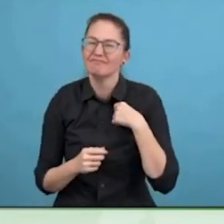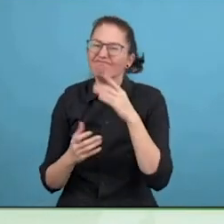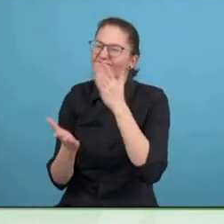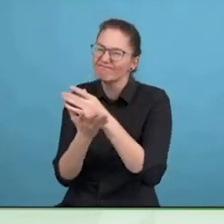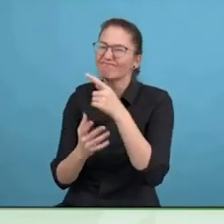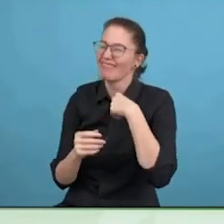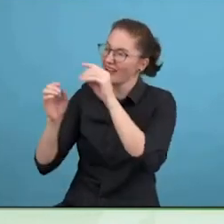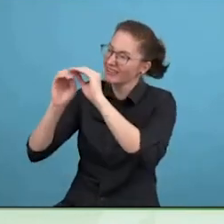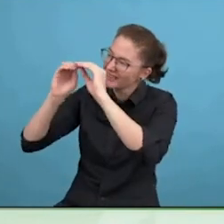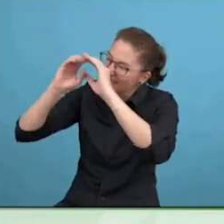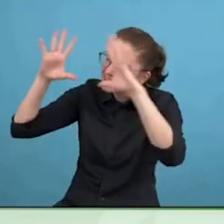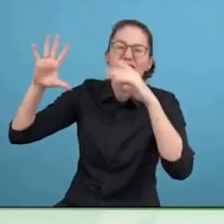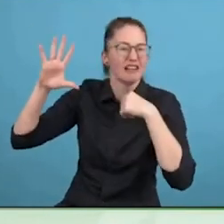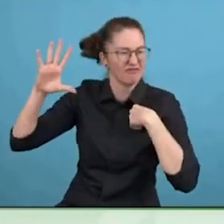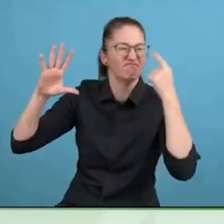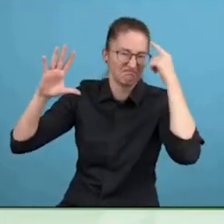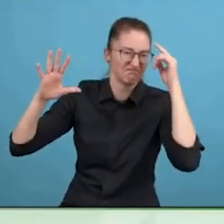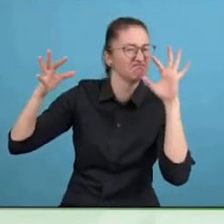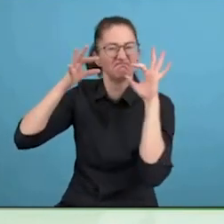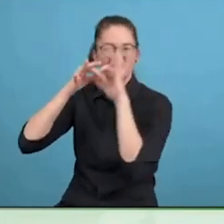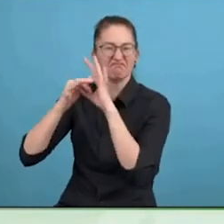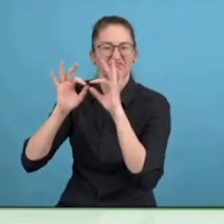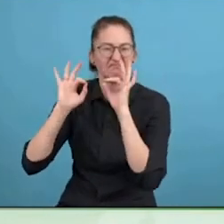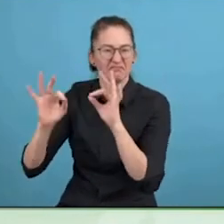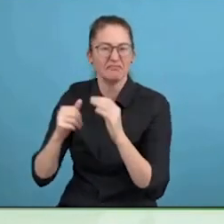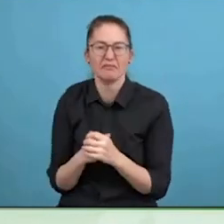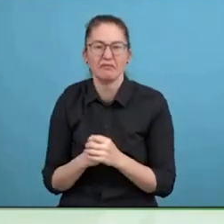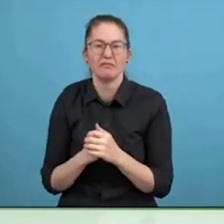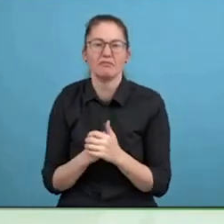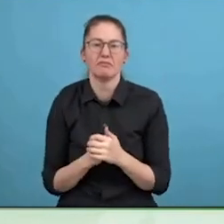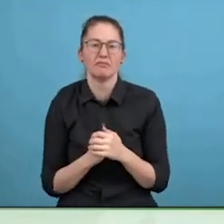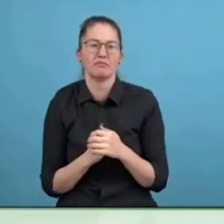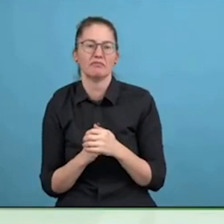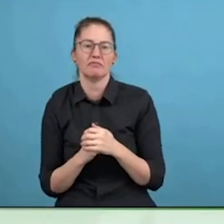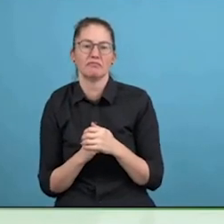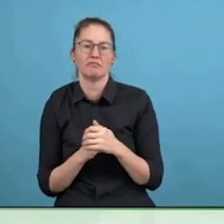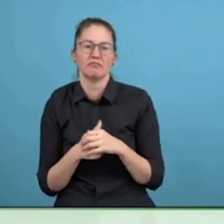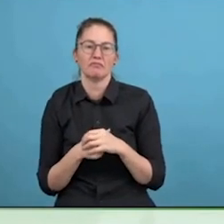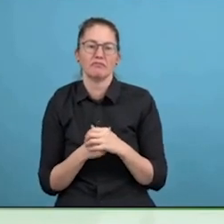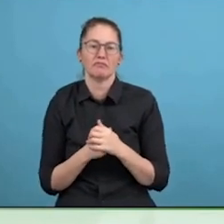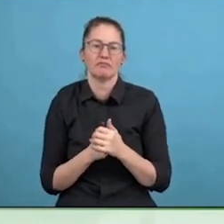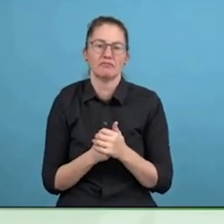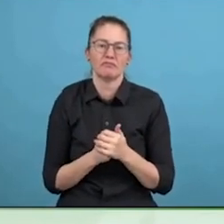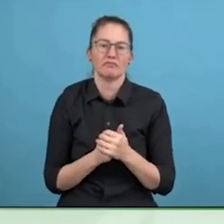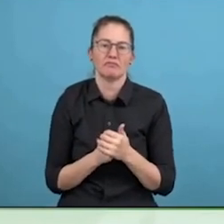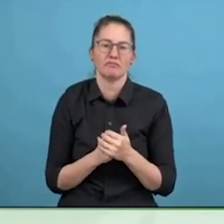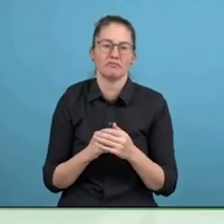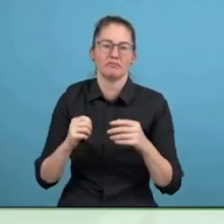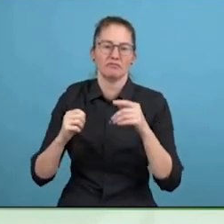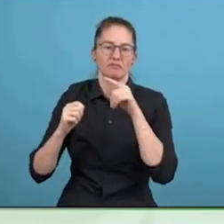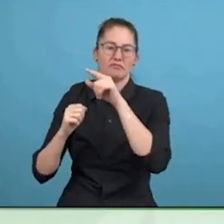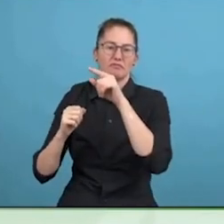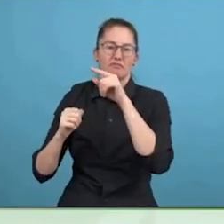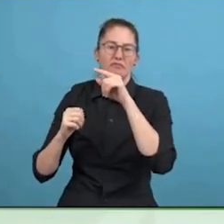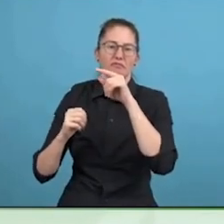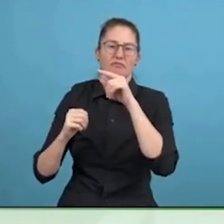highly encourage everybody to attend, they will be amazing opportunities for individuals to gain recognition for those